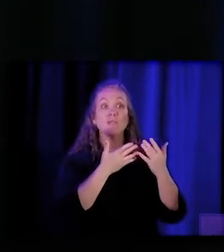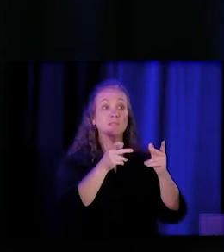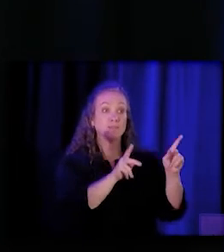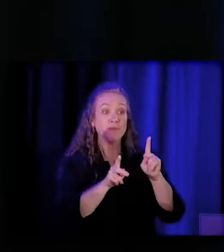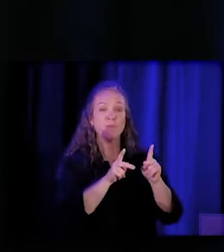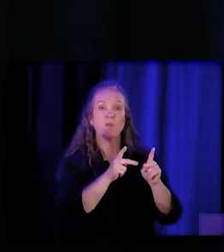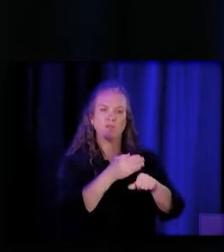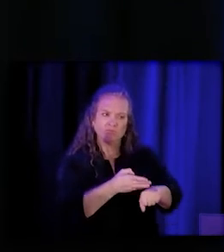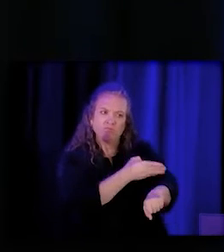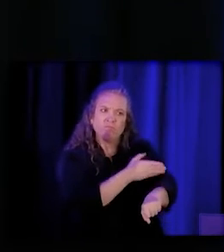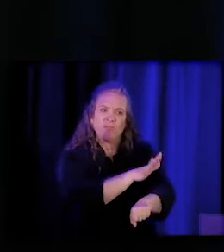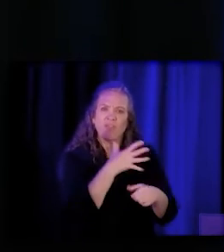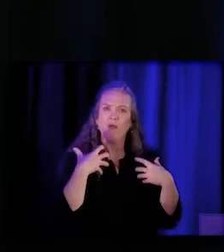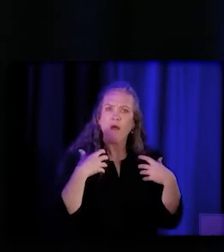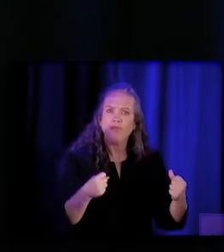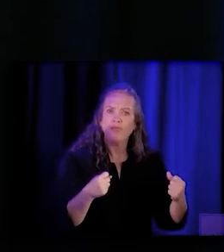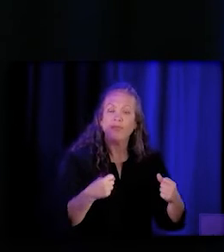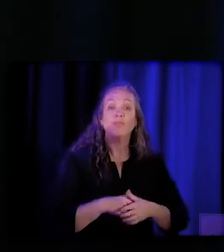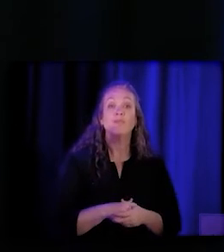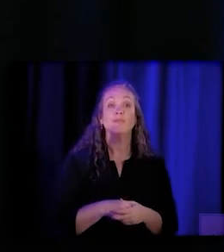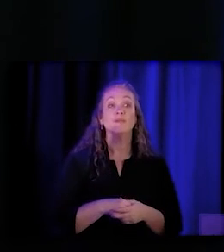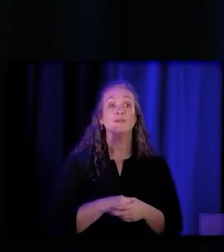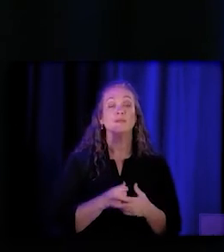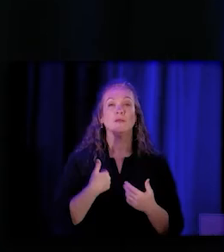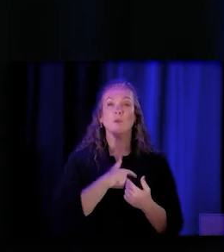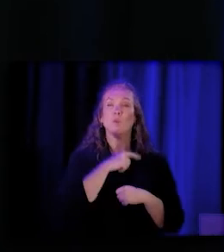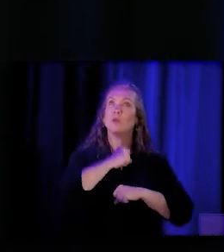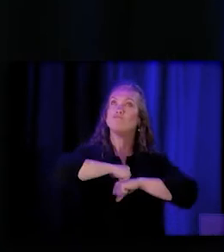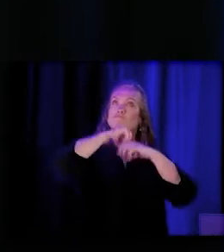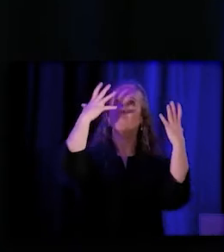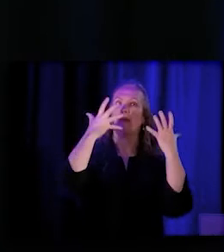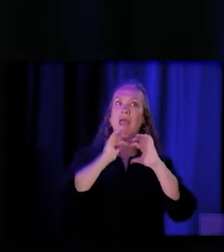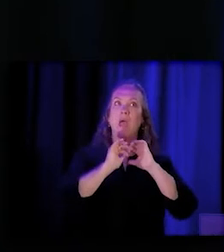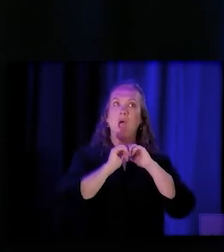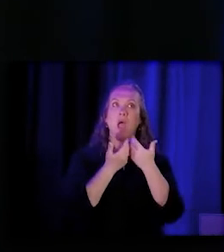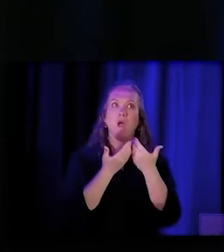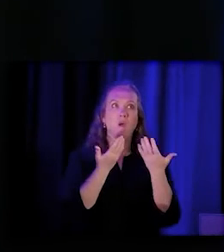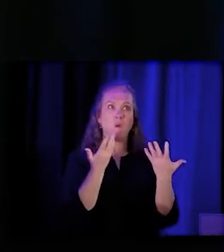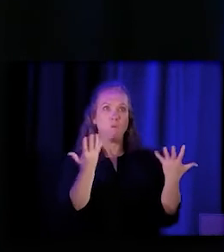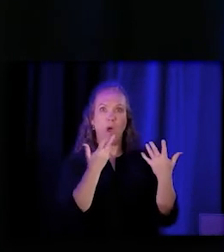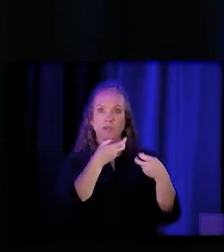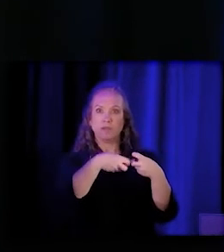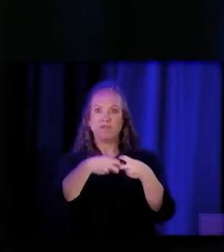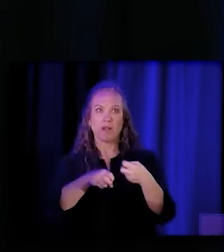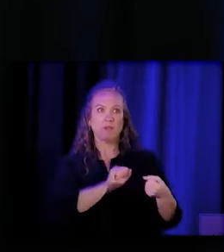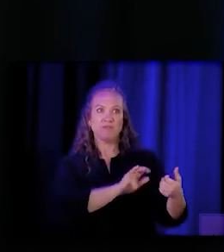And when we think about the difficulties in doing that, the biggest thing is trust, right?